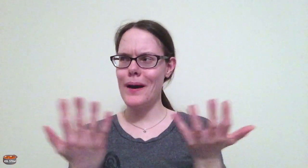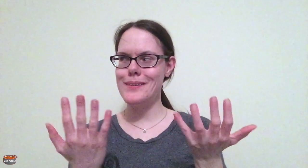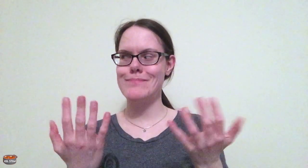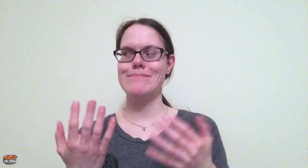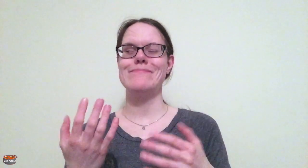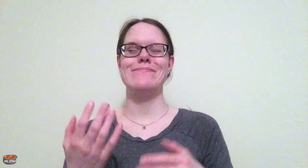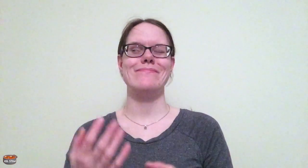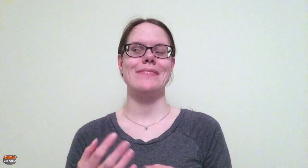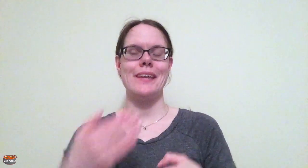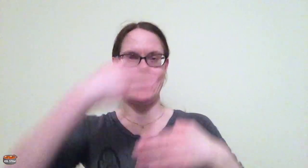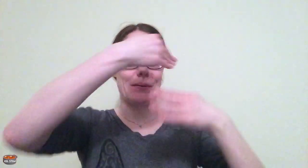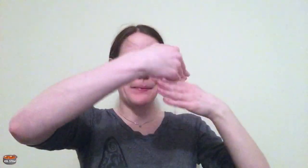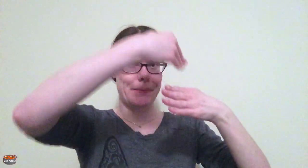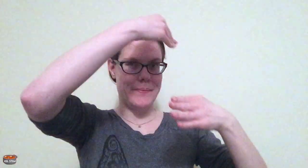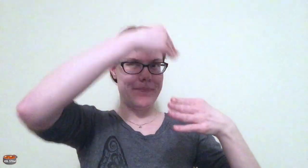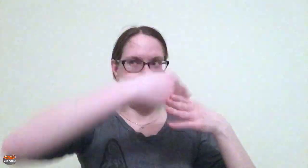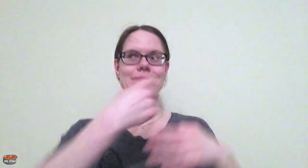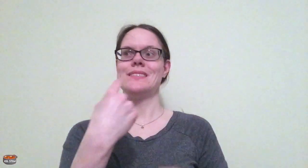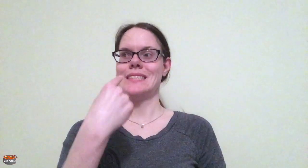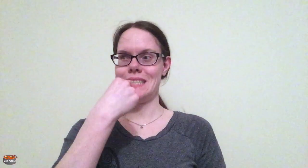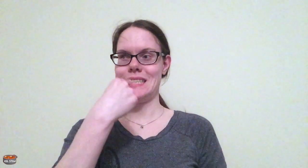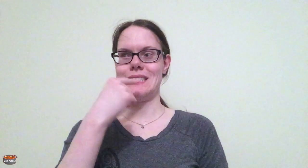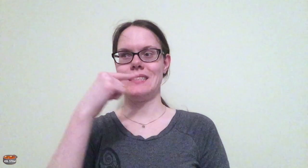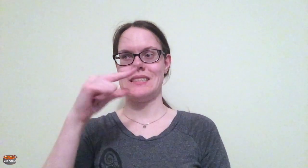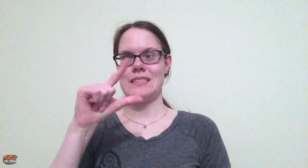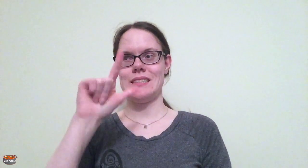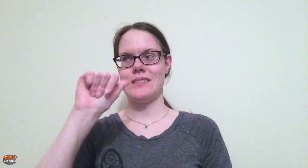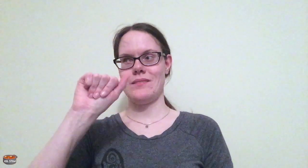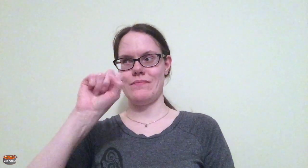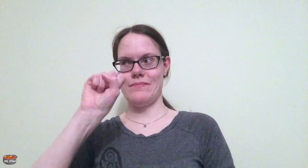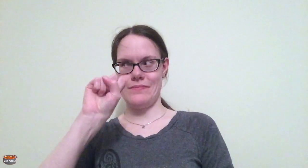things to do though, was he would take